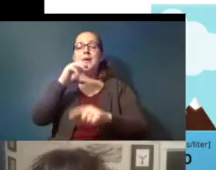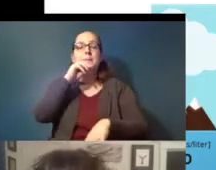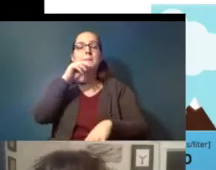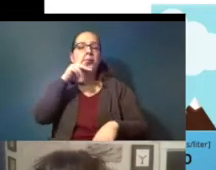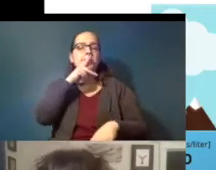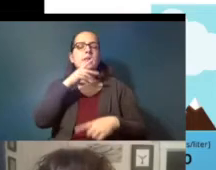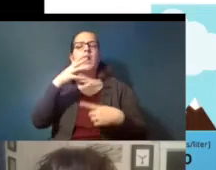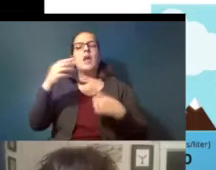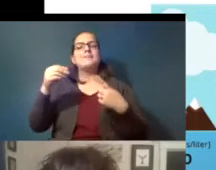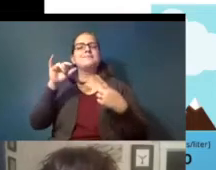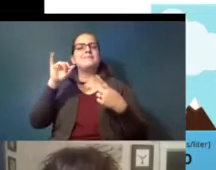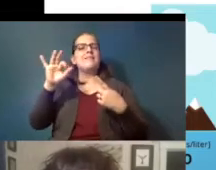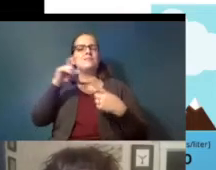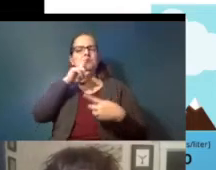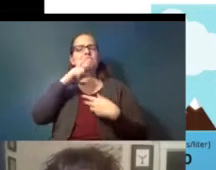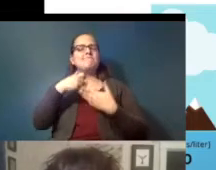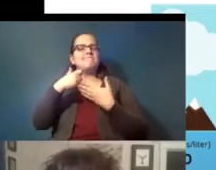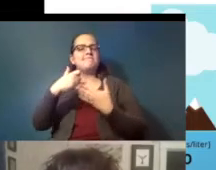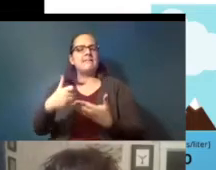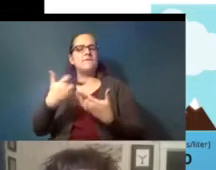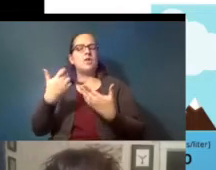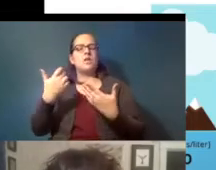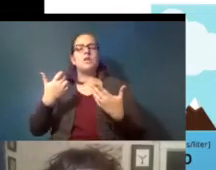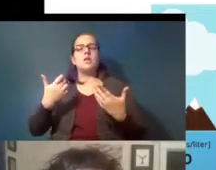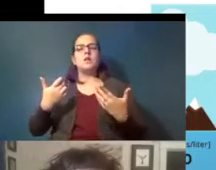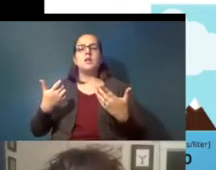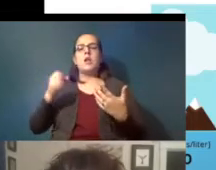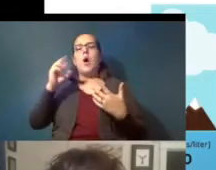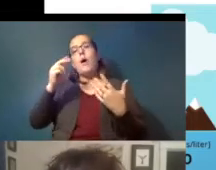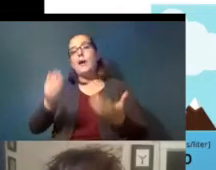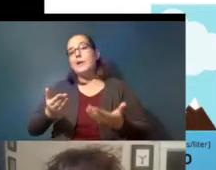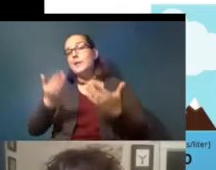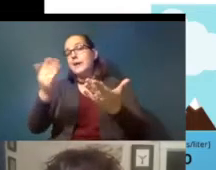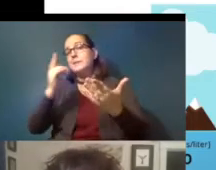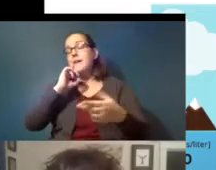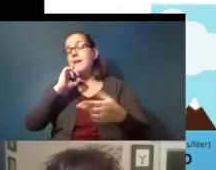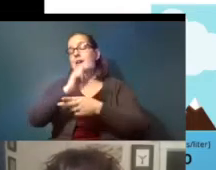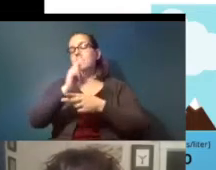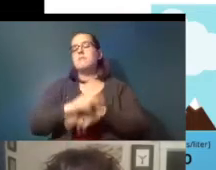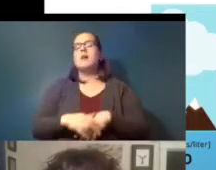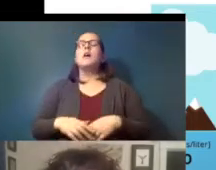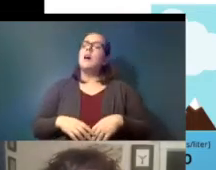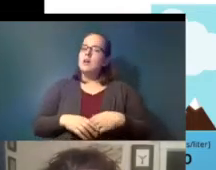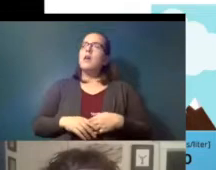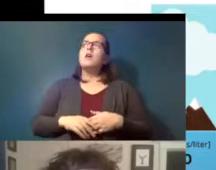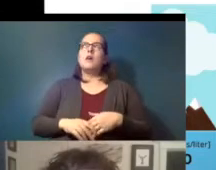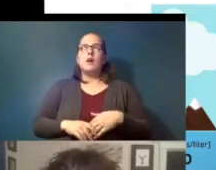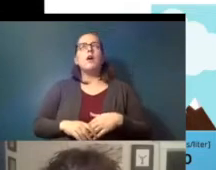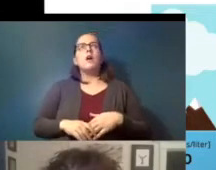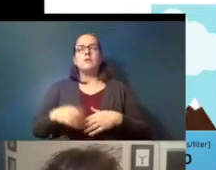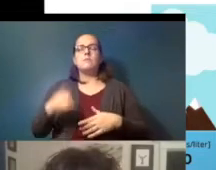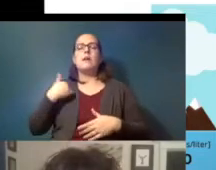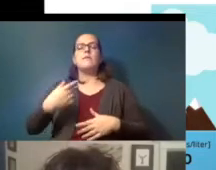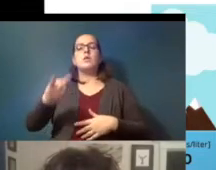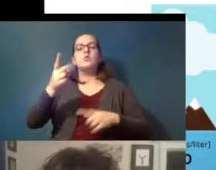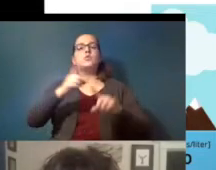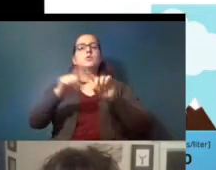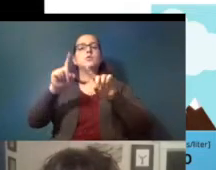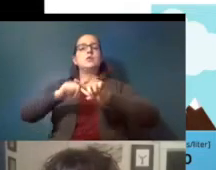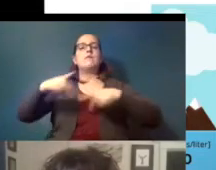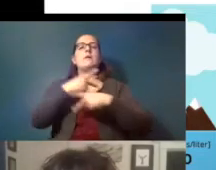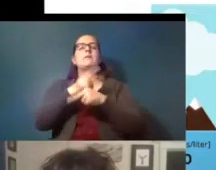if those are helpful um or recommended to use yeah we there are two different products um i have one